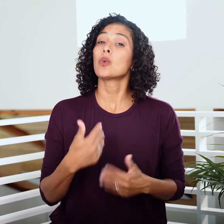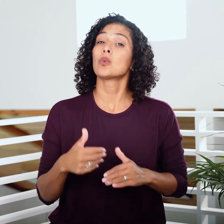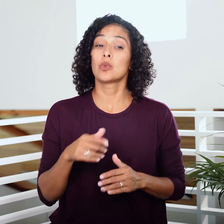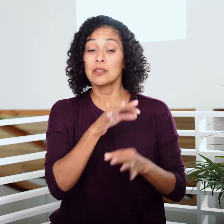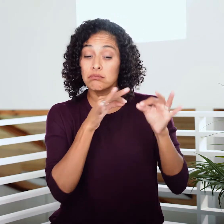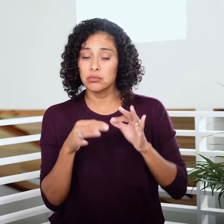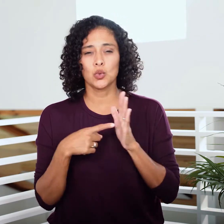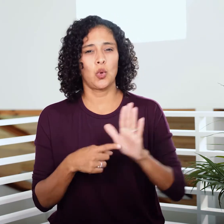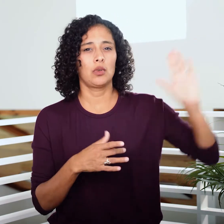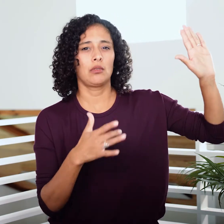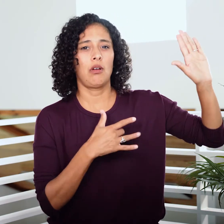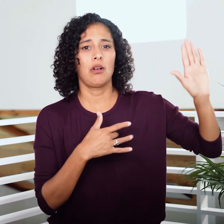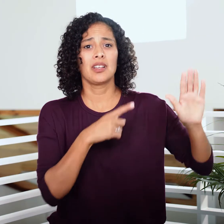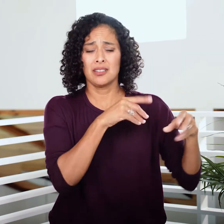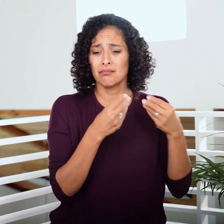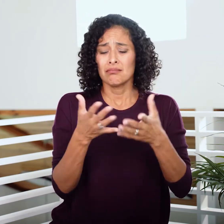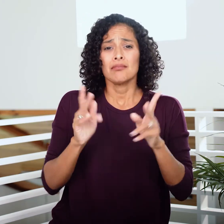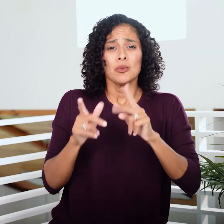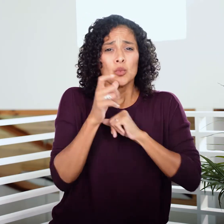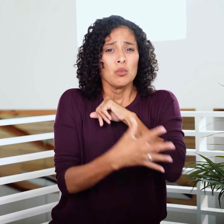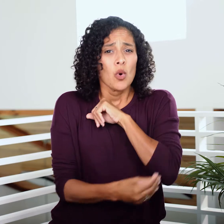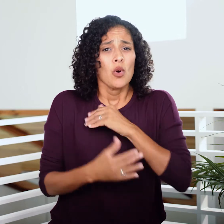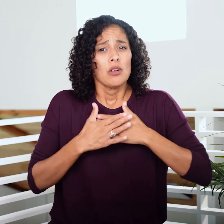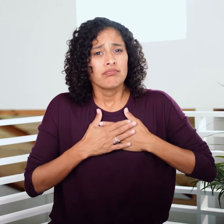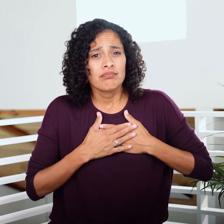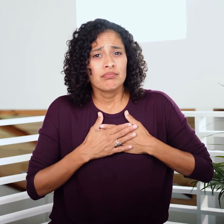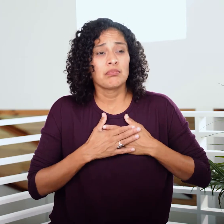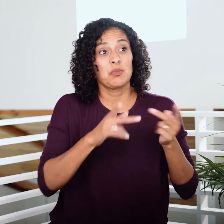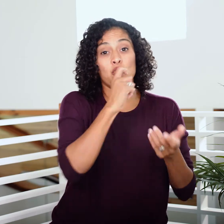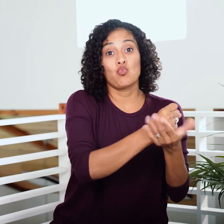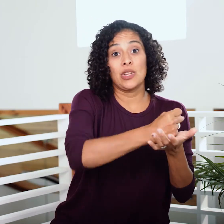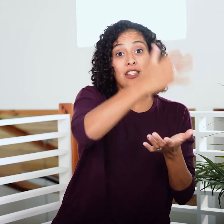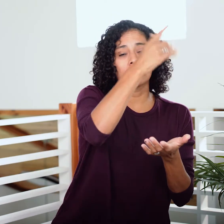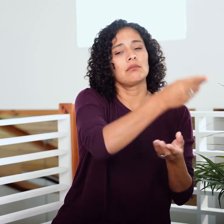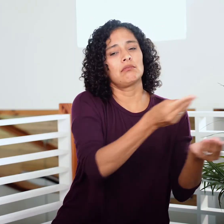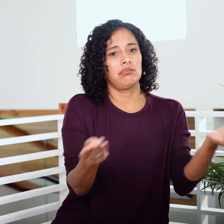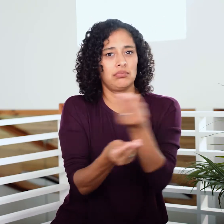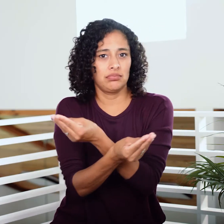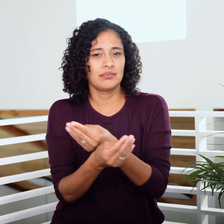which really serves to reveal His heart: He provides for the poor via the surplus of the rich